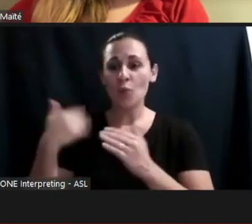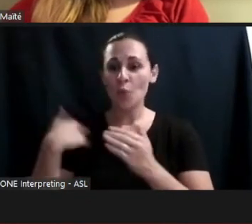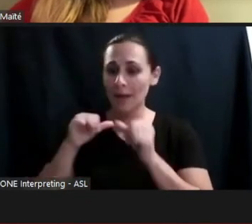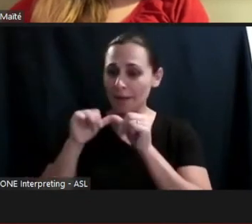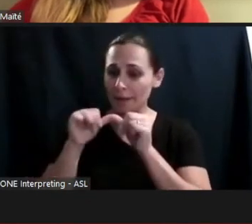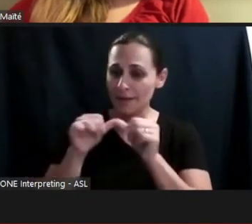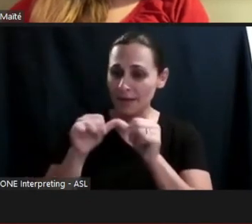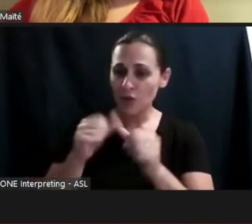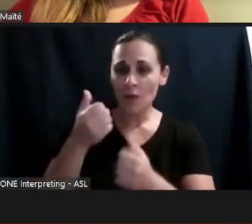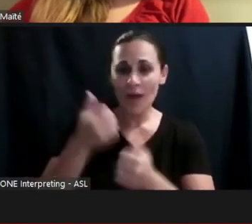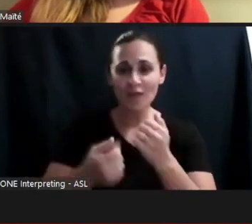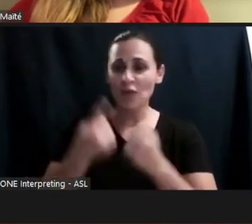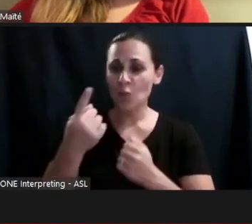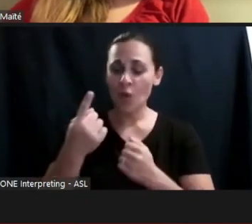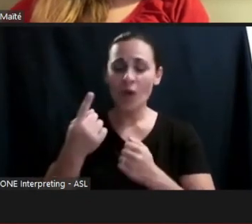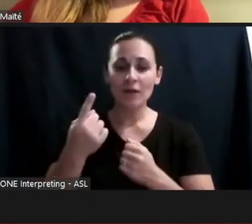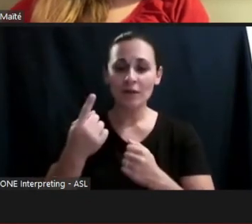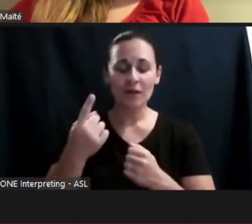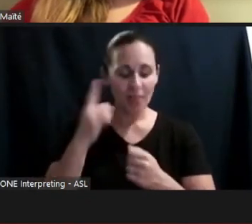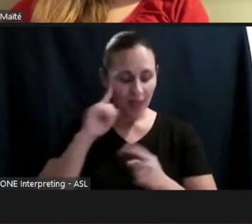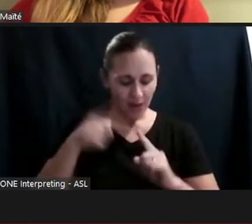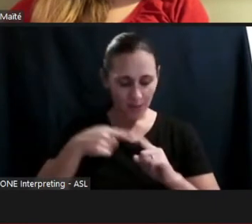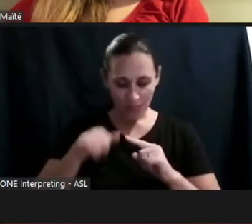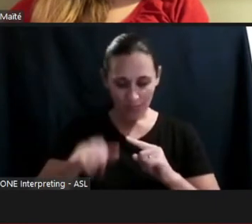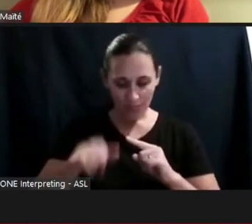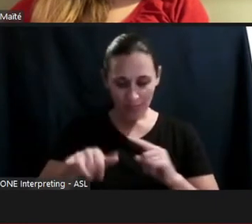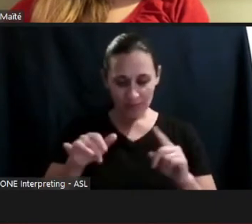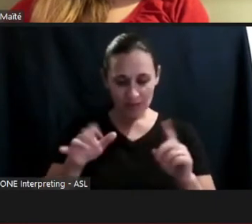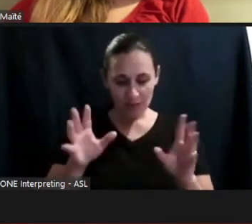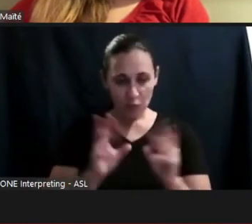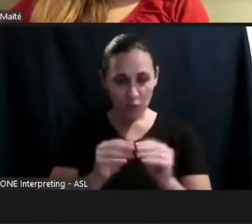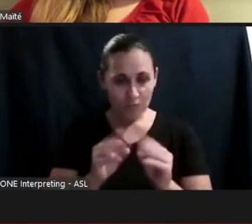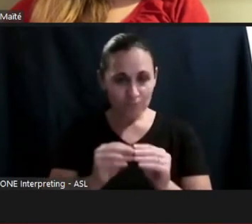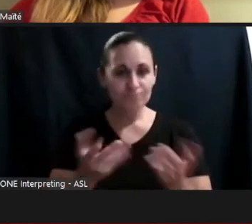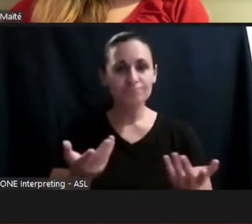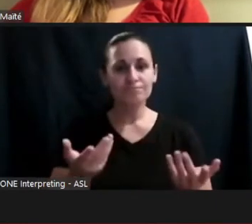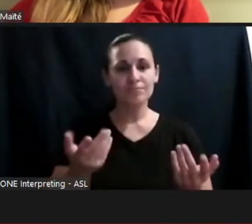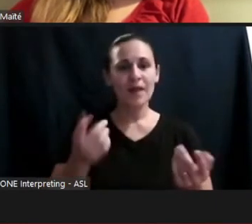this realized there so many people out there with disabilities who haven't had the privilege in the